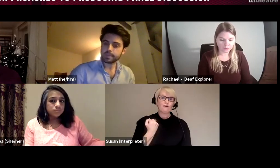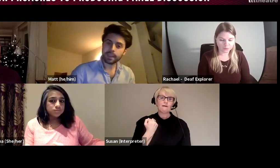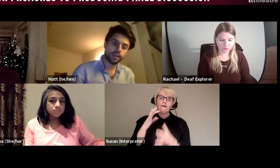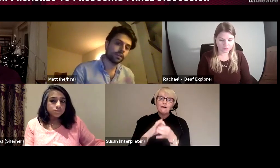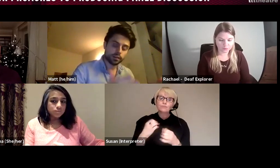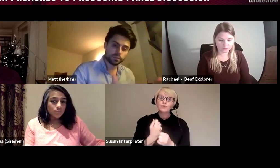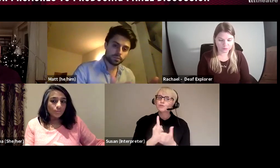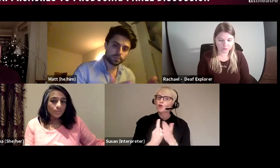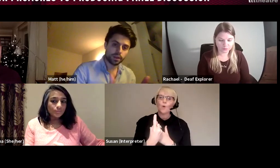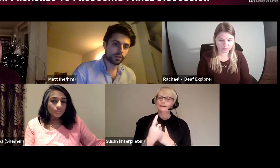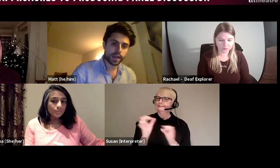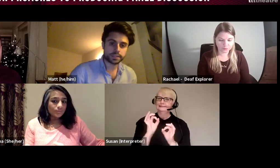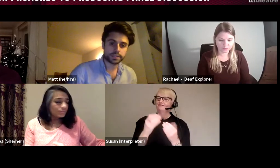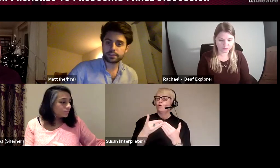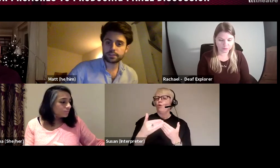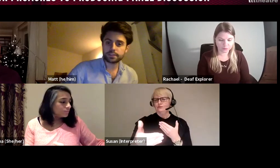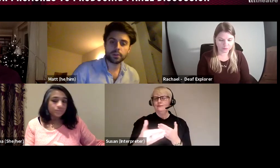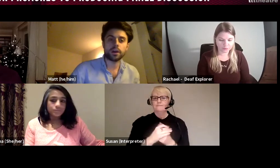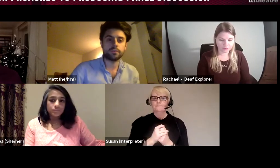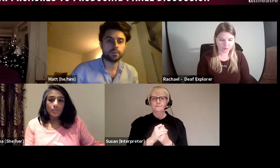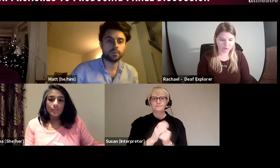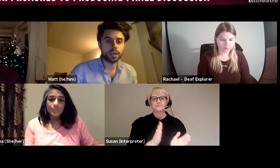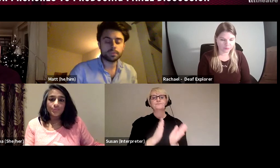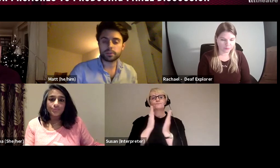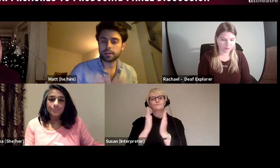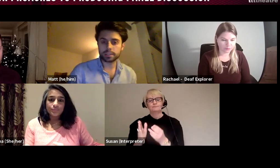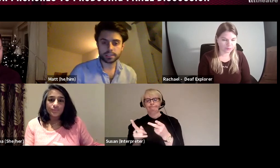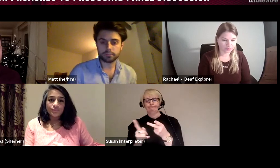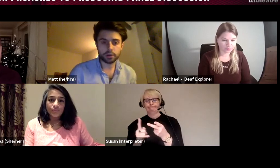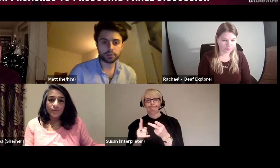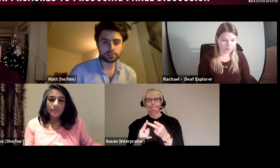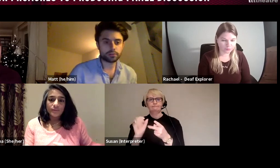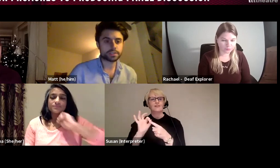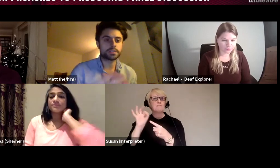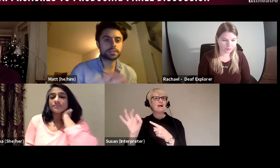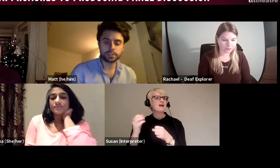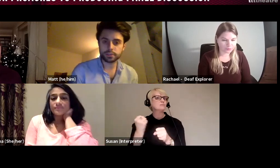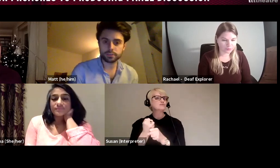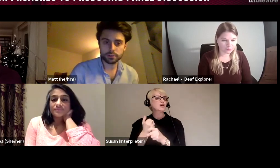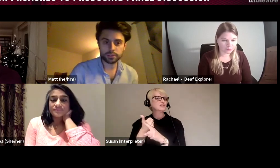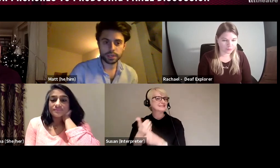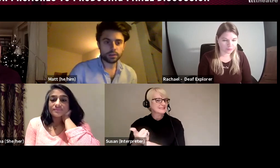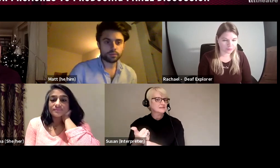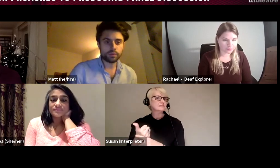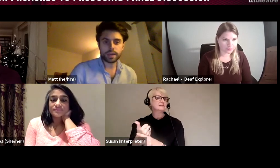Then the other way is to apply for production assistant roles or assistant producer roles with